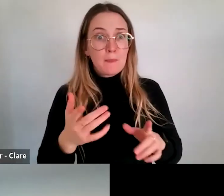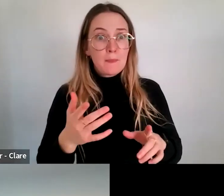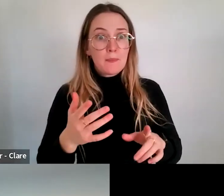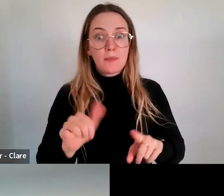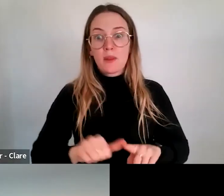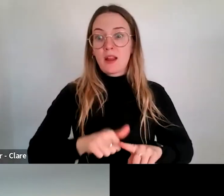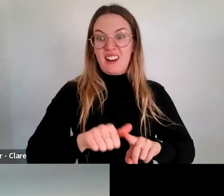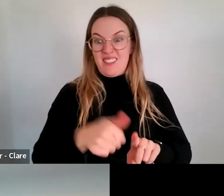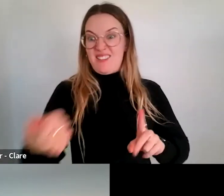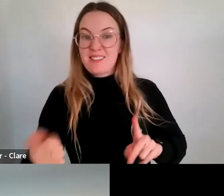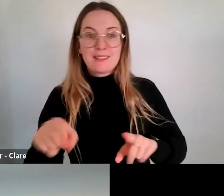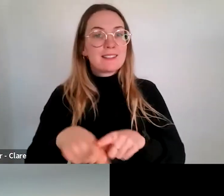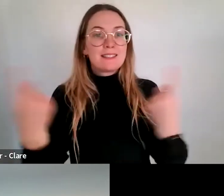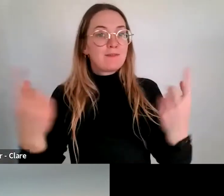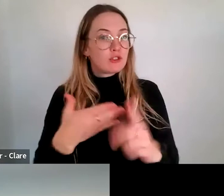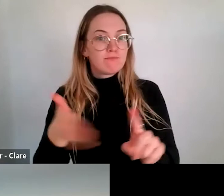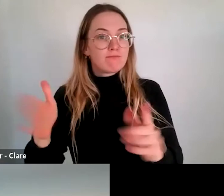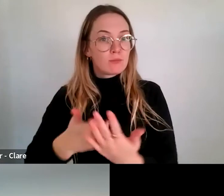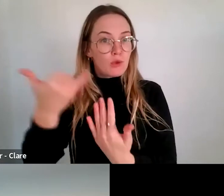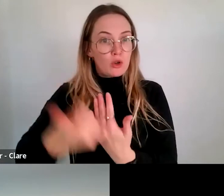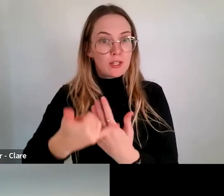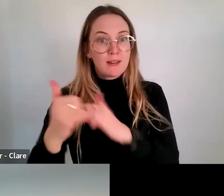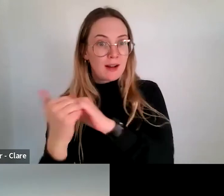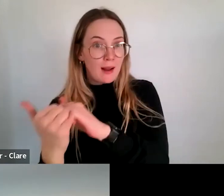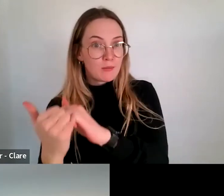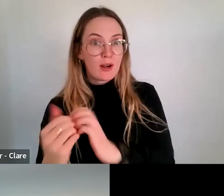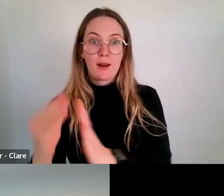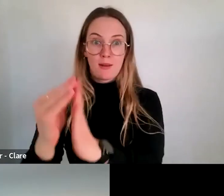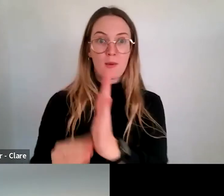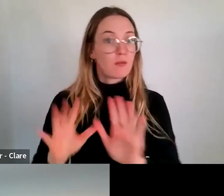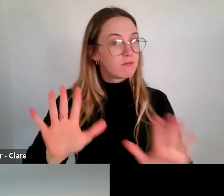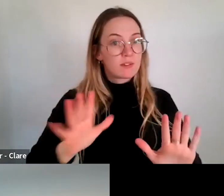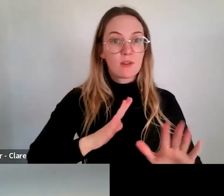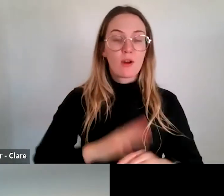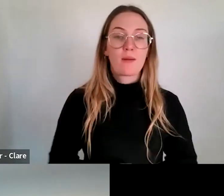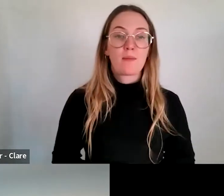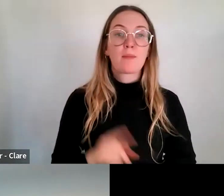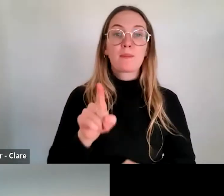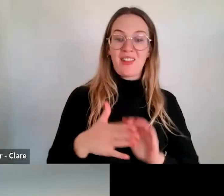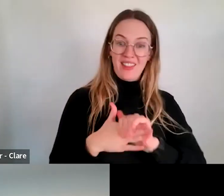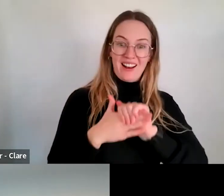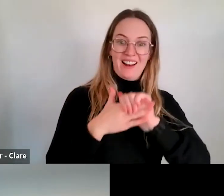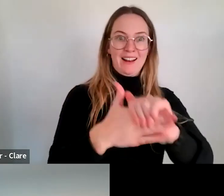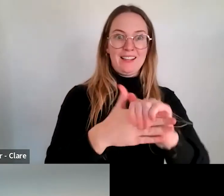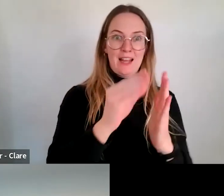collaborator on another project. But it would be that the lead applicant on those different - on those different